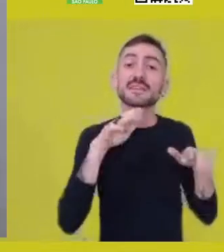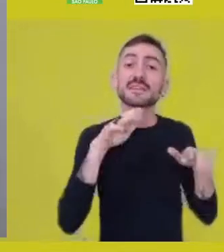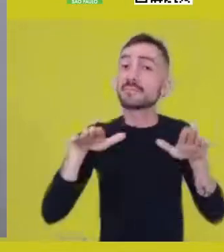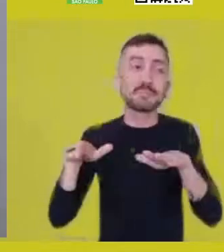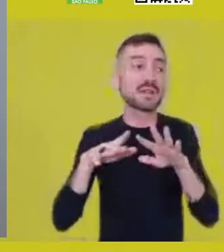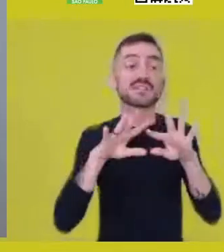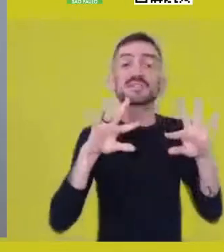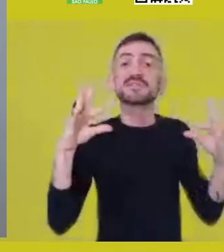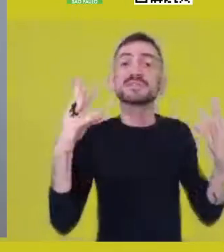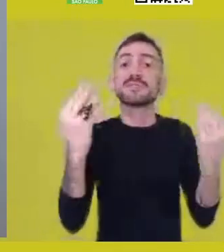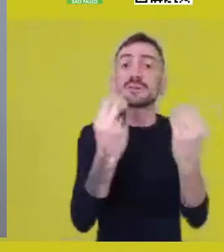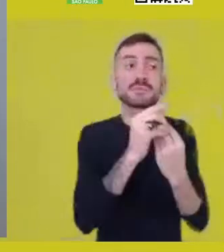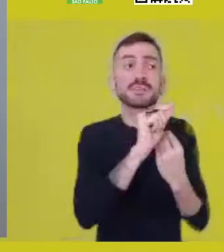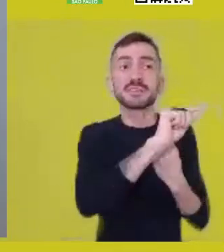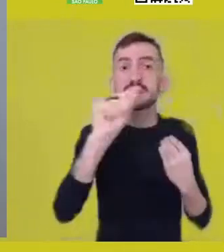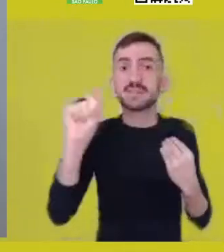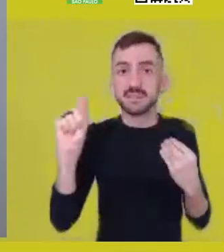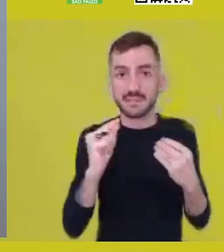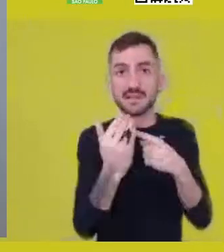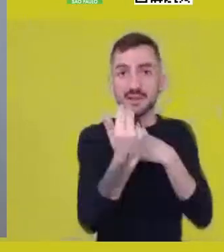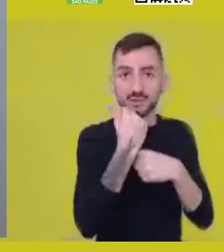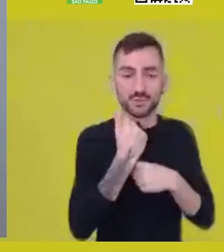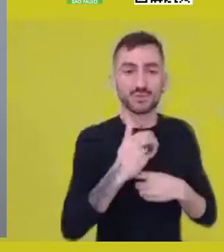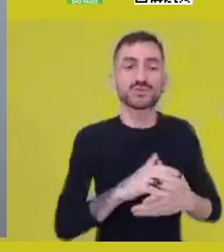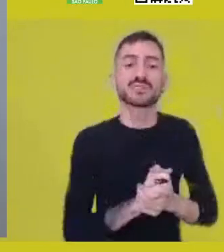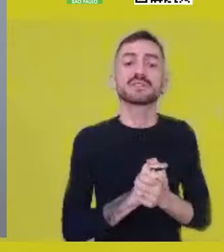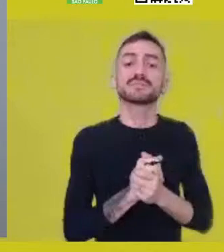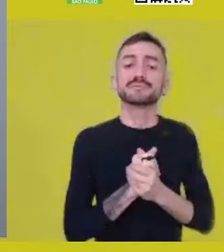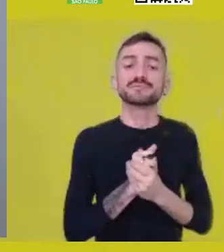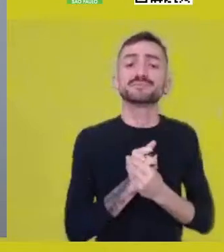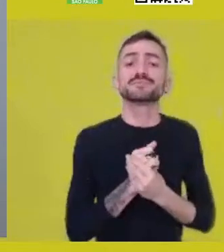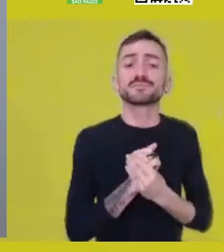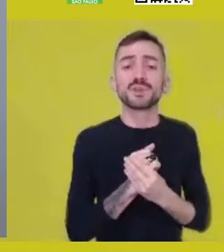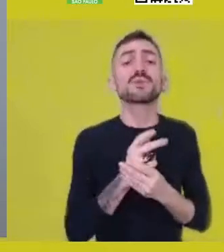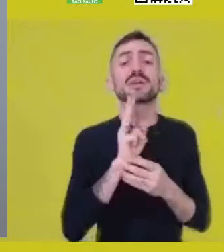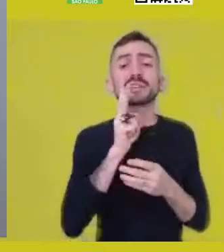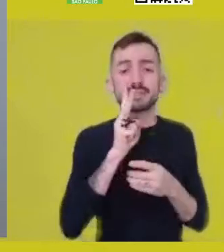therefore, this counterposition classically presented by Heidegger